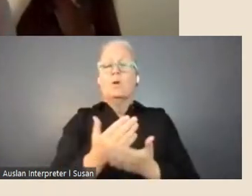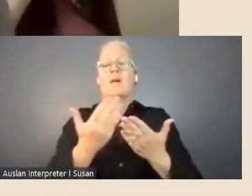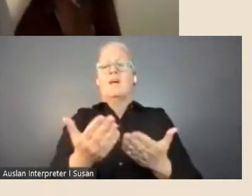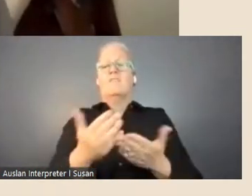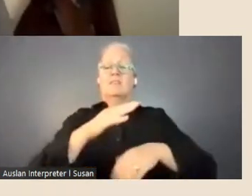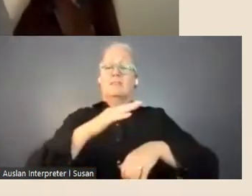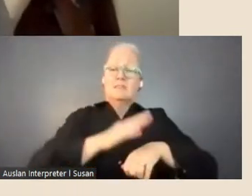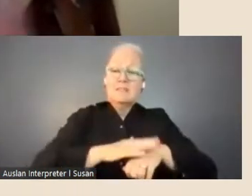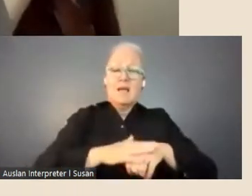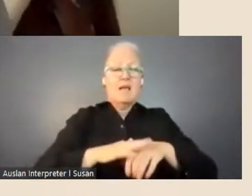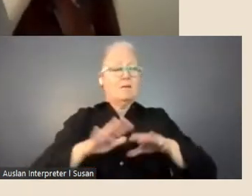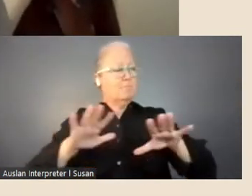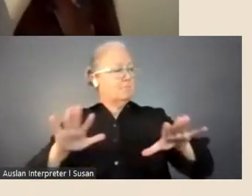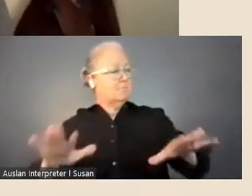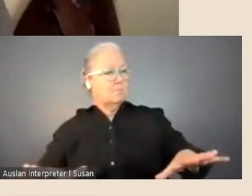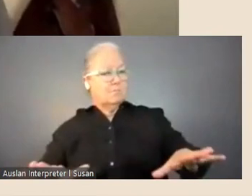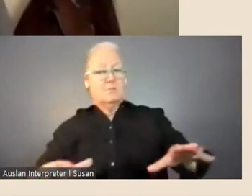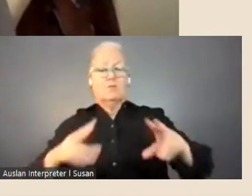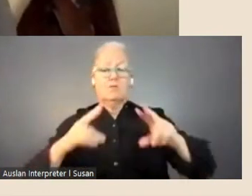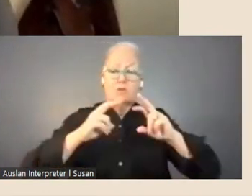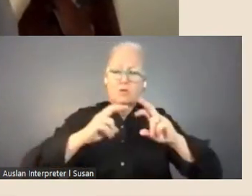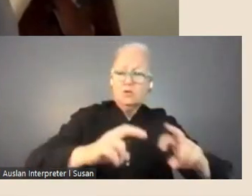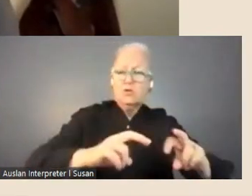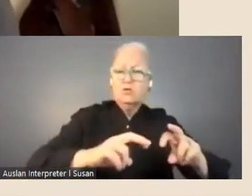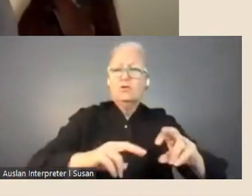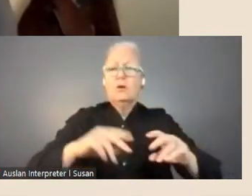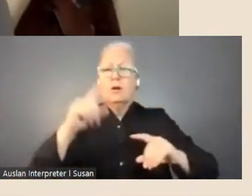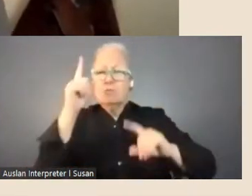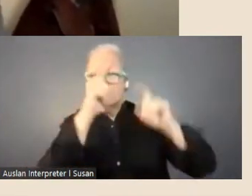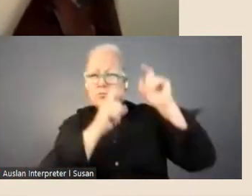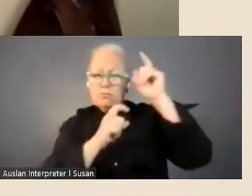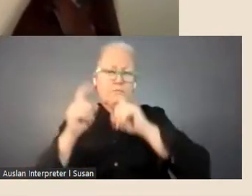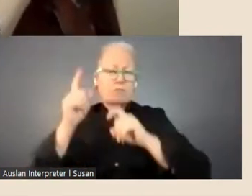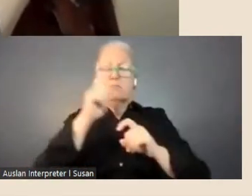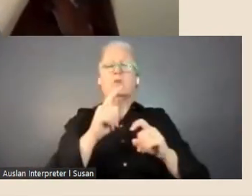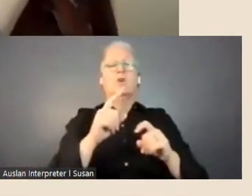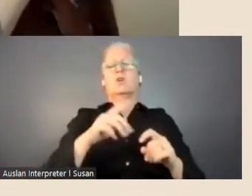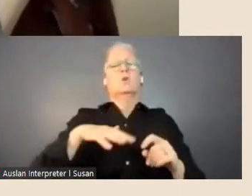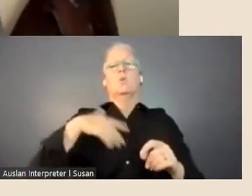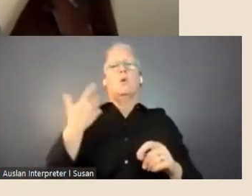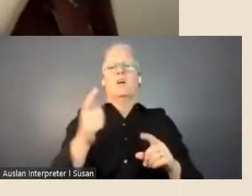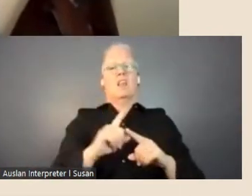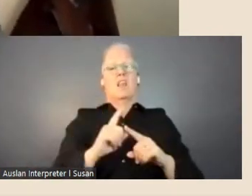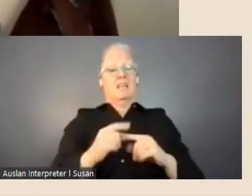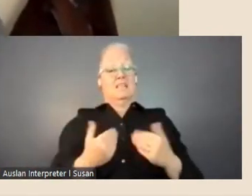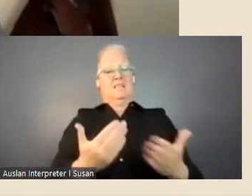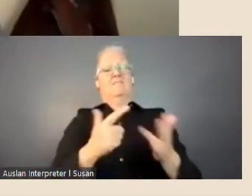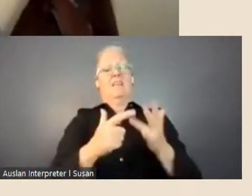for research and creative exploration, not just to deliver an outcome within a set period of time.